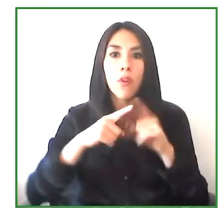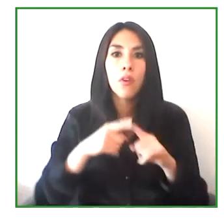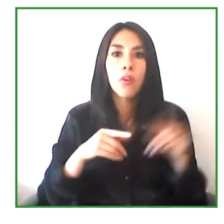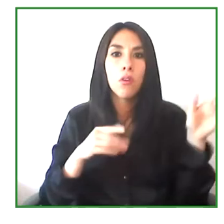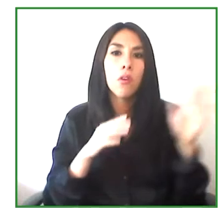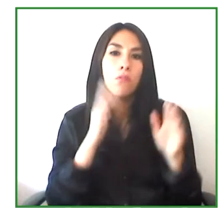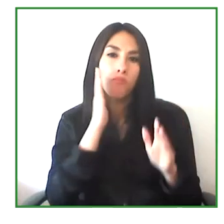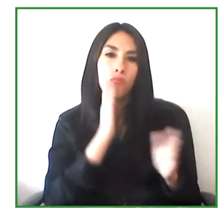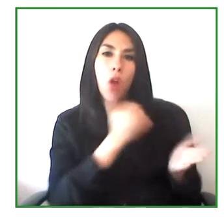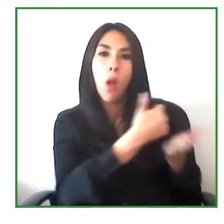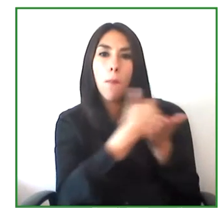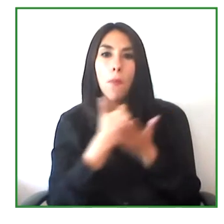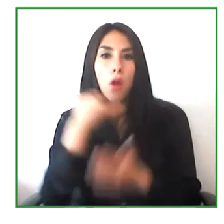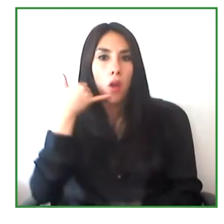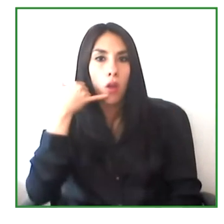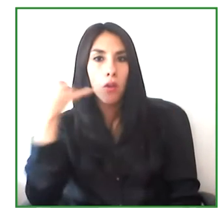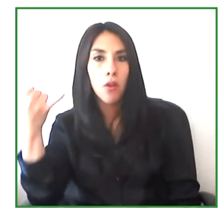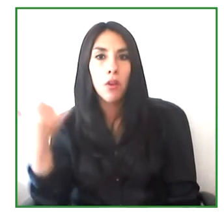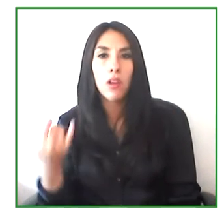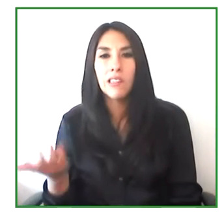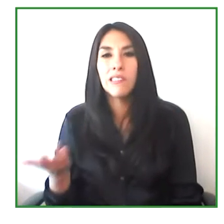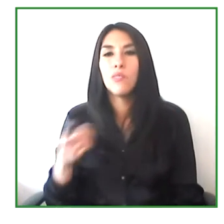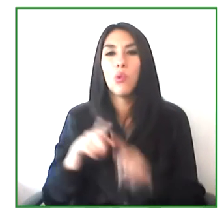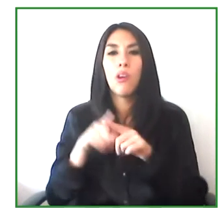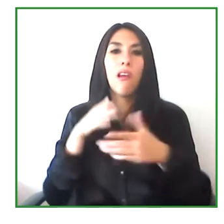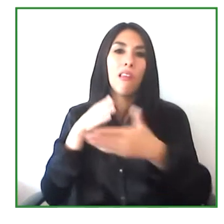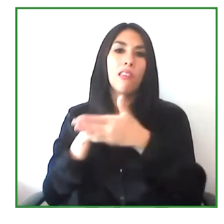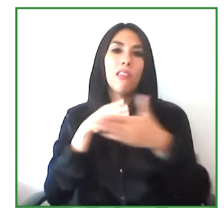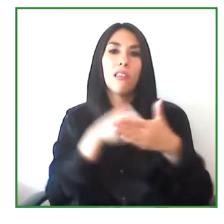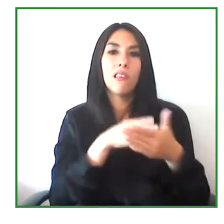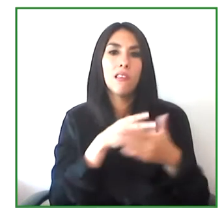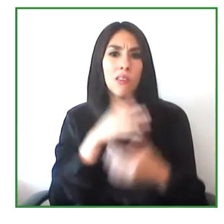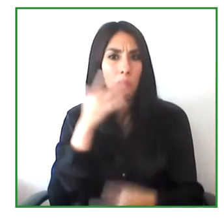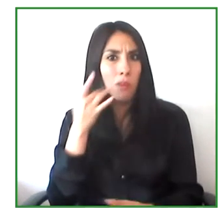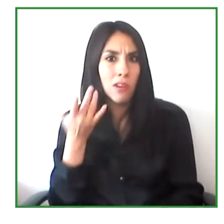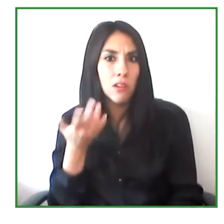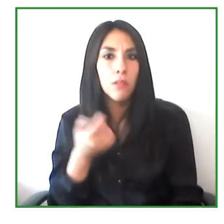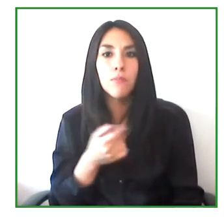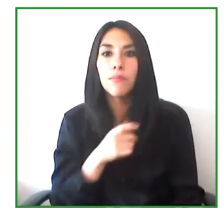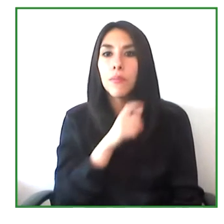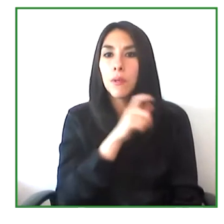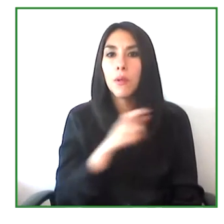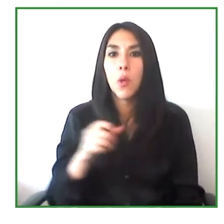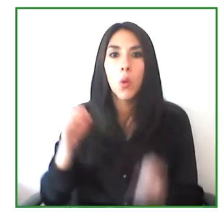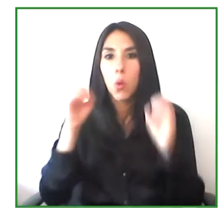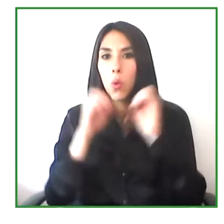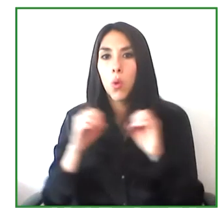But there was obviously a barrier that they had to overcome because a lot of people didn't understand